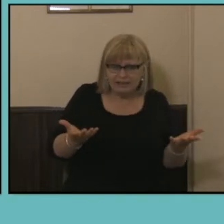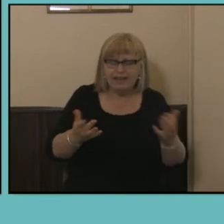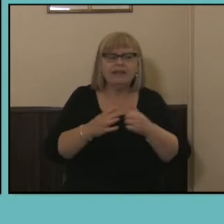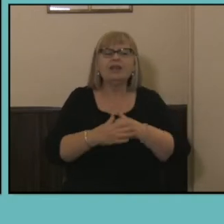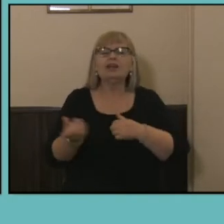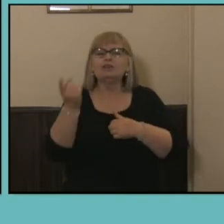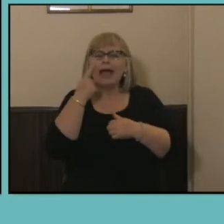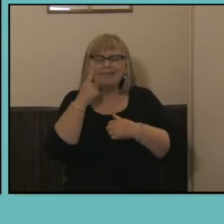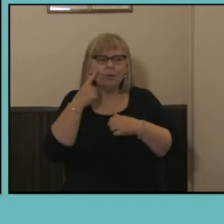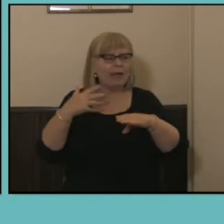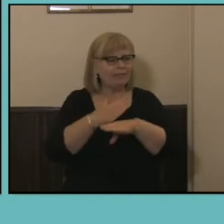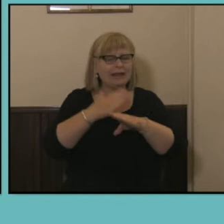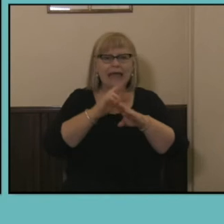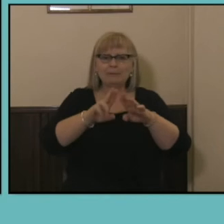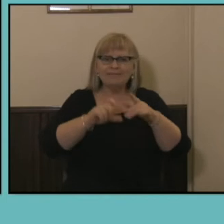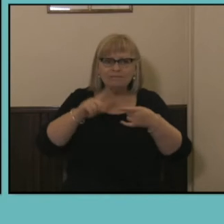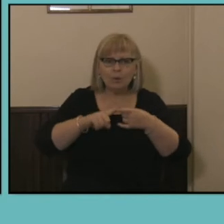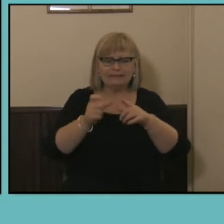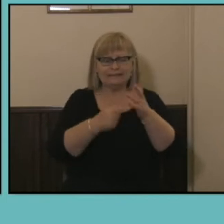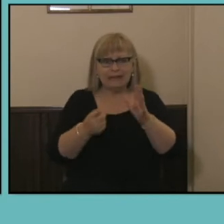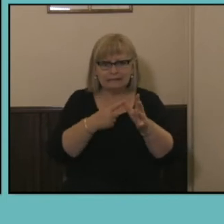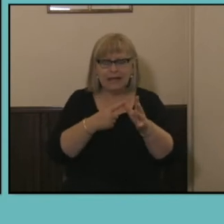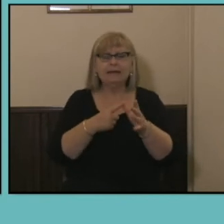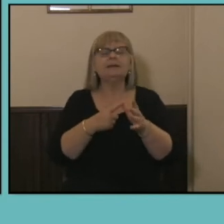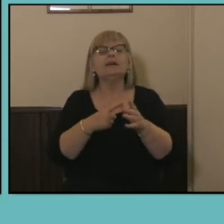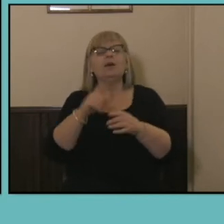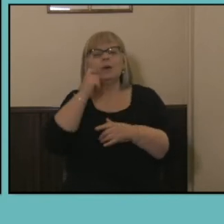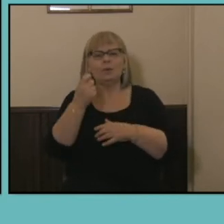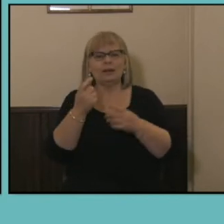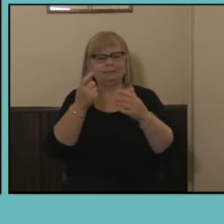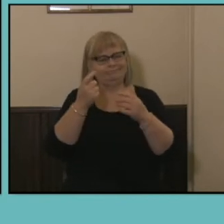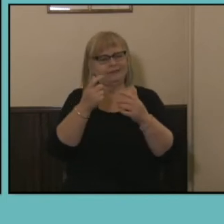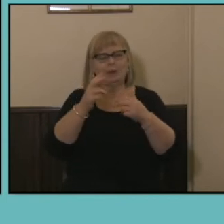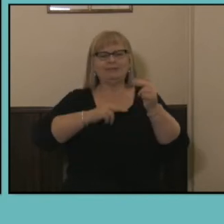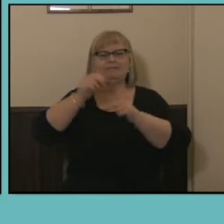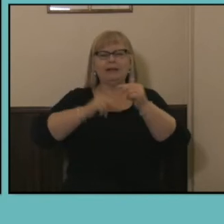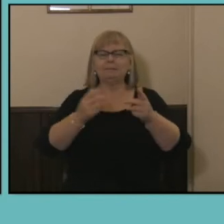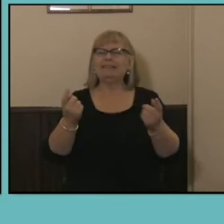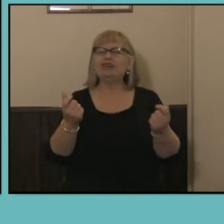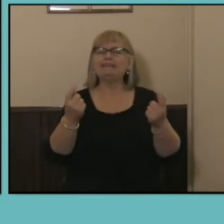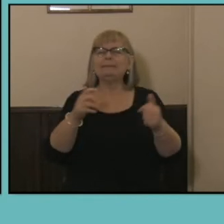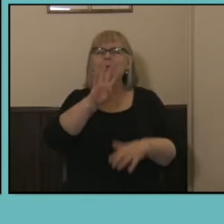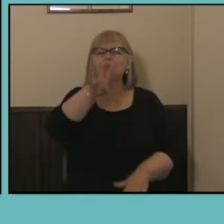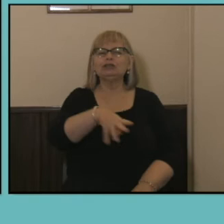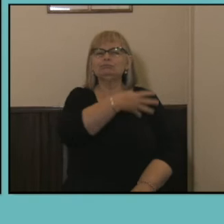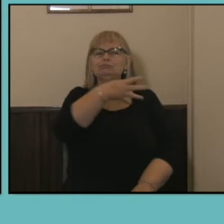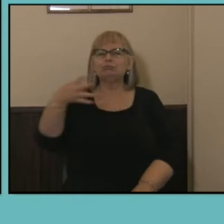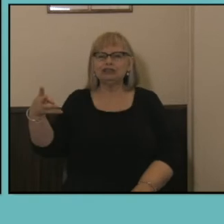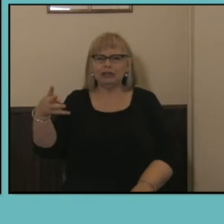Labor Force Data and Census Data together, we've developed a simple fact sheet to help understanding when to use Census Data and when to use Labor Force